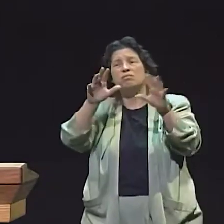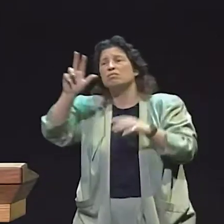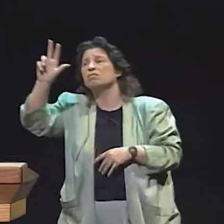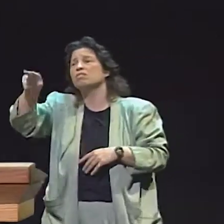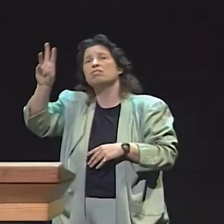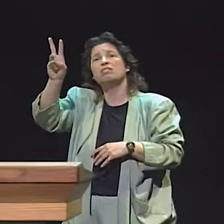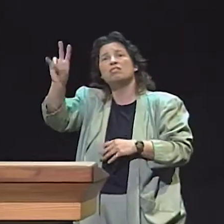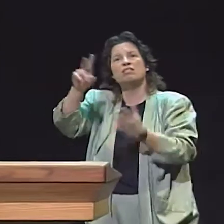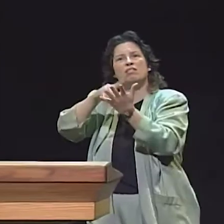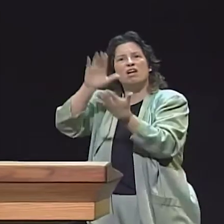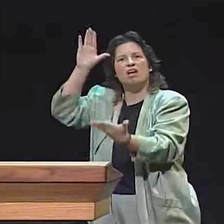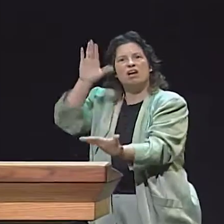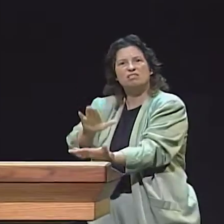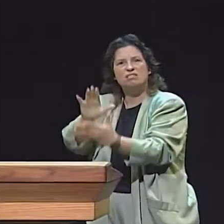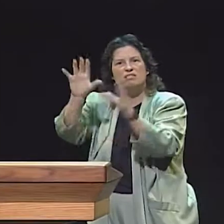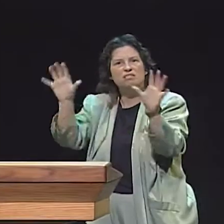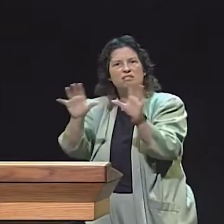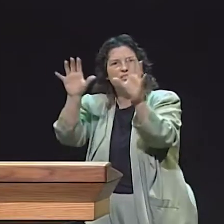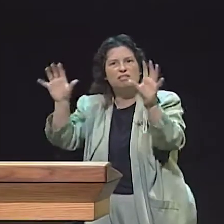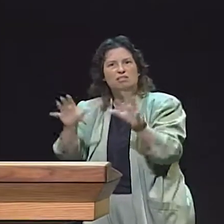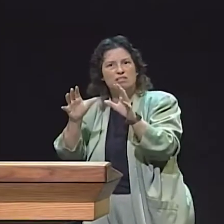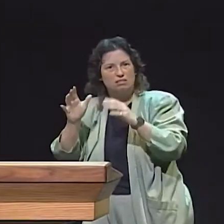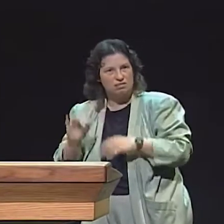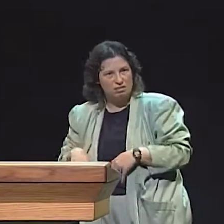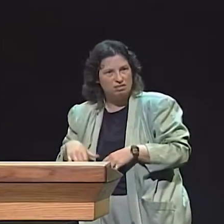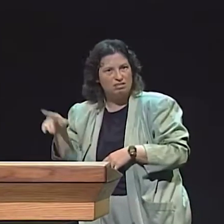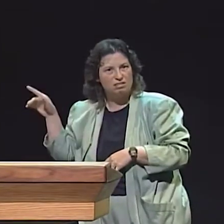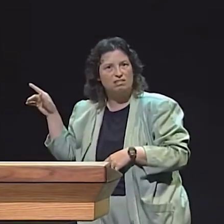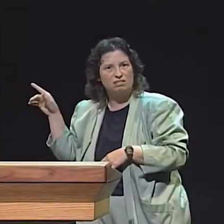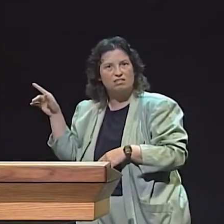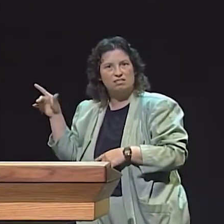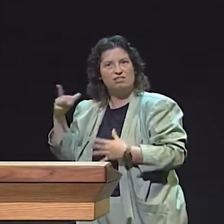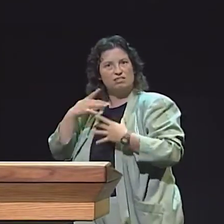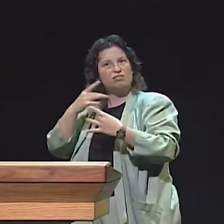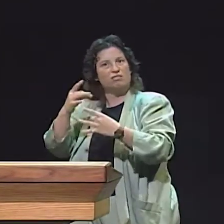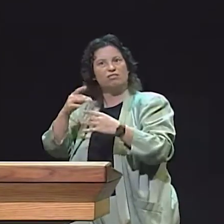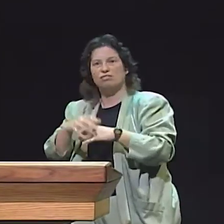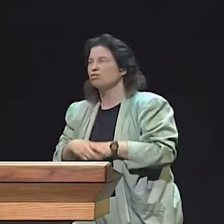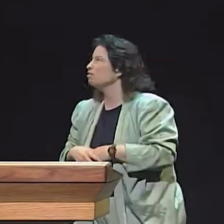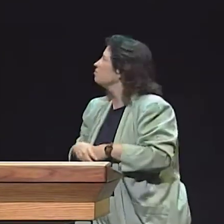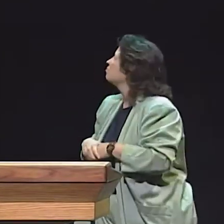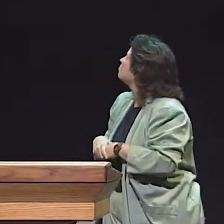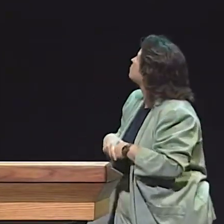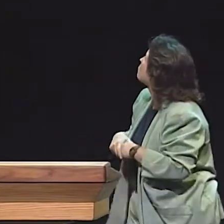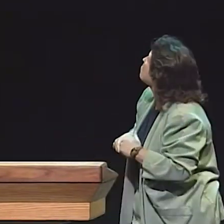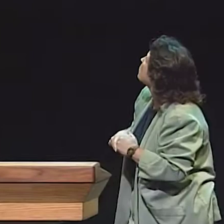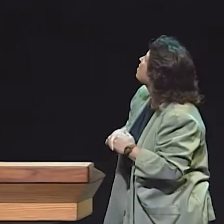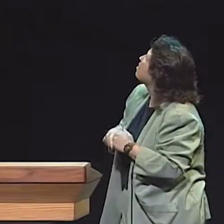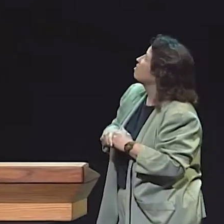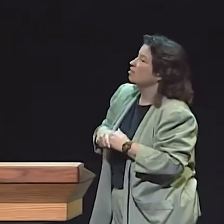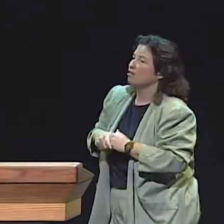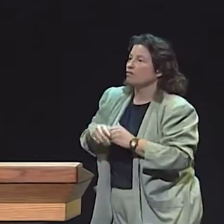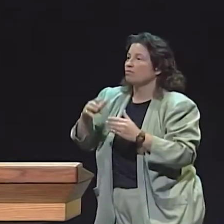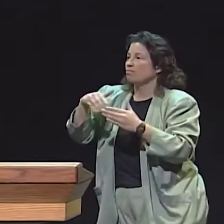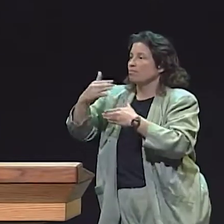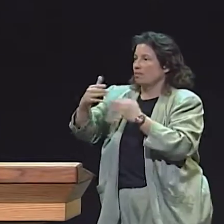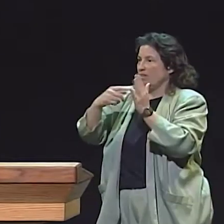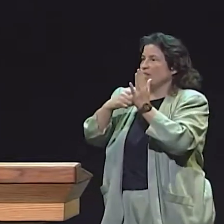THE CHILD WHO HAD DEAF PARENTS HAD 5.40 FEATURES PER T-UNIT AND THE CHILD WHO HAD HEARING PARENTS WHO DIDN'T SIGN